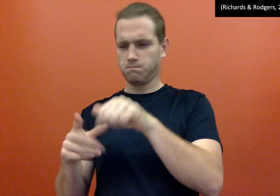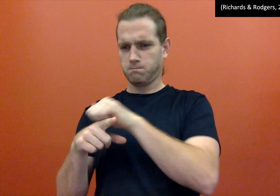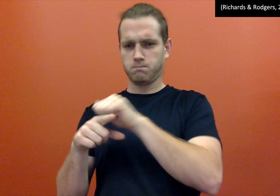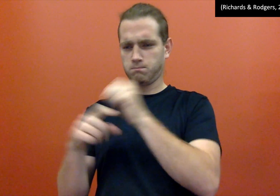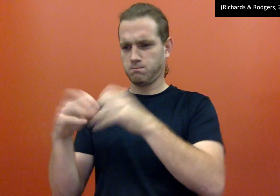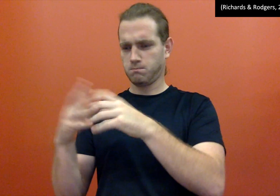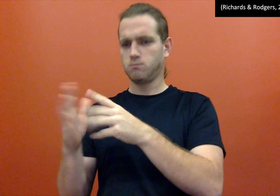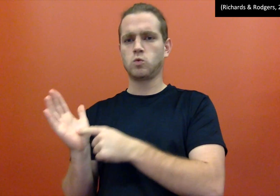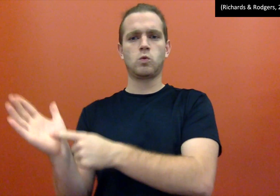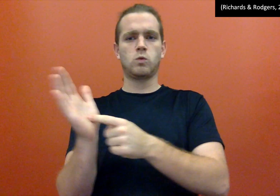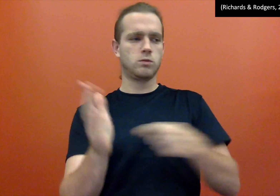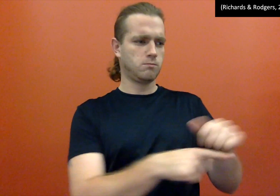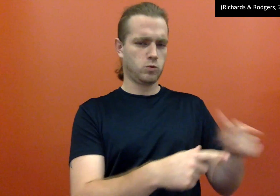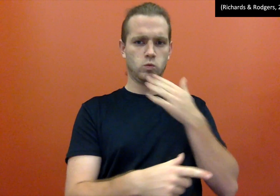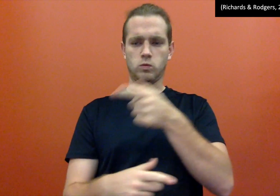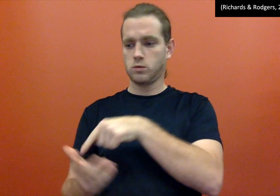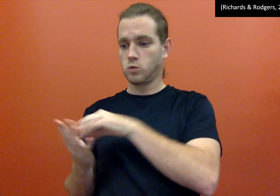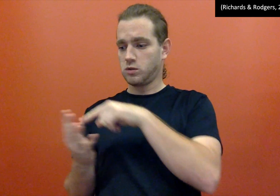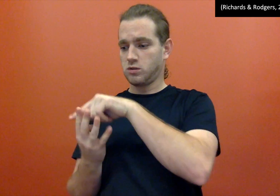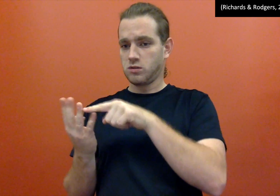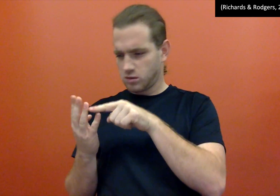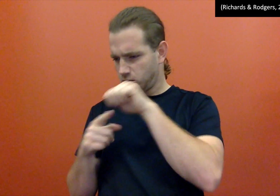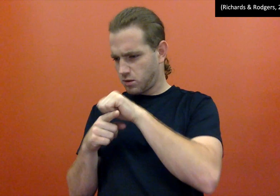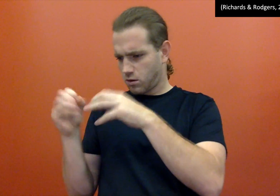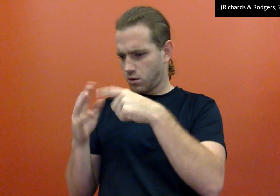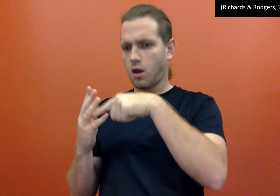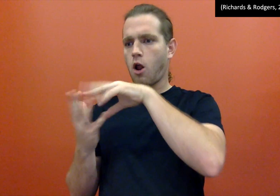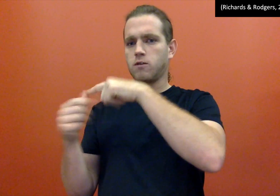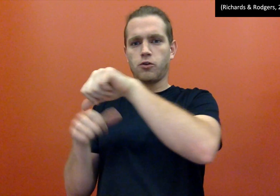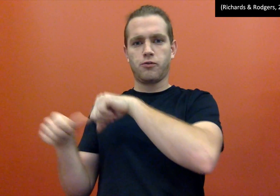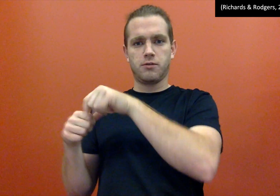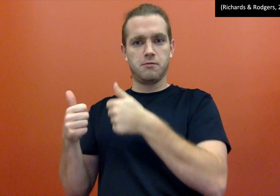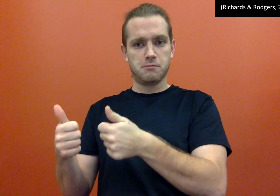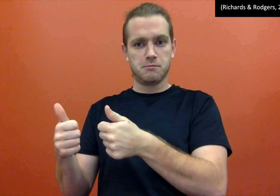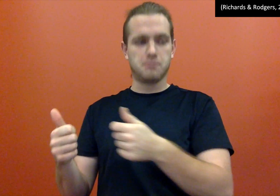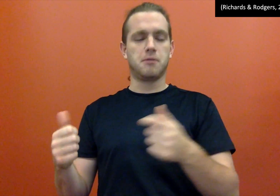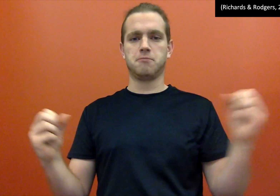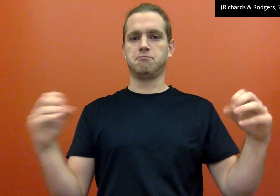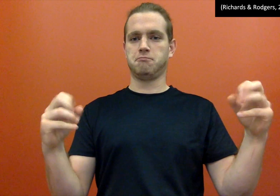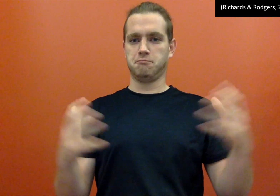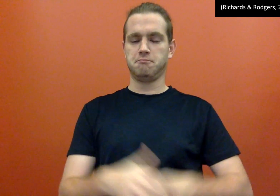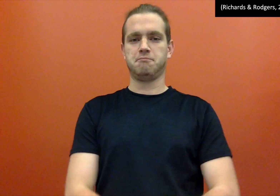Interpersonal Intelligence is the group of students where they are doing projects and they learn from each other.